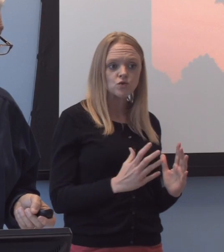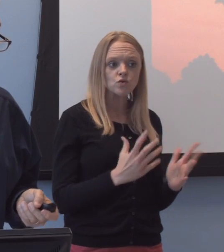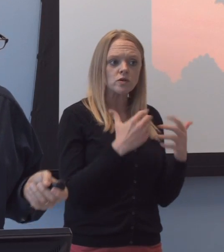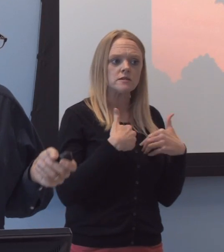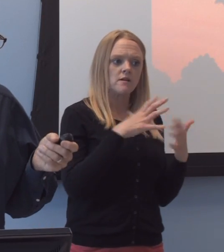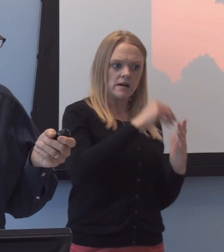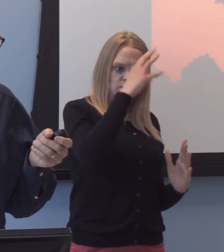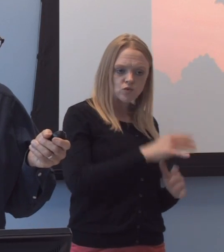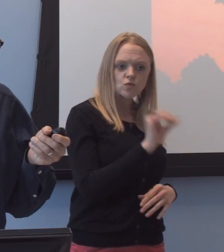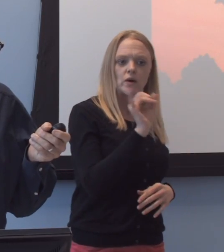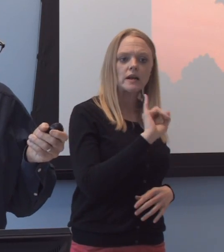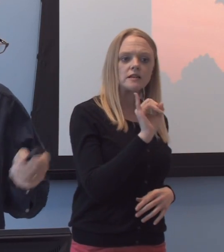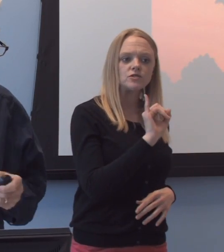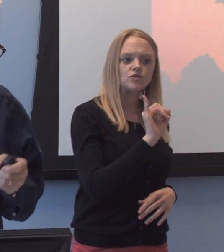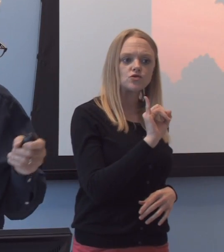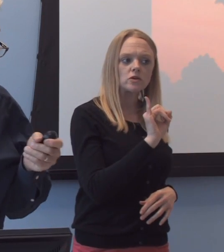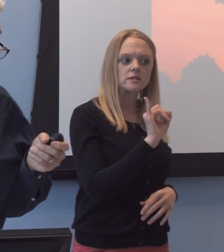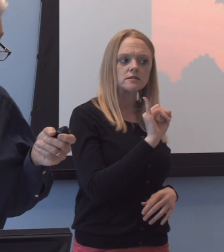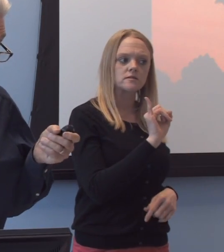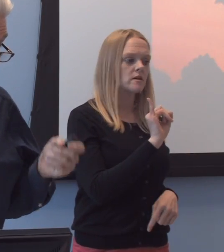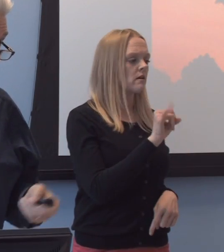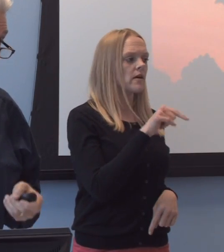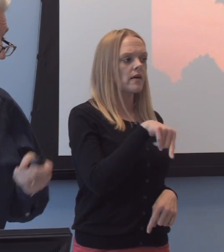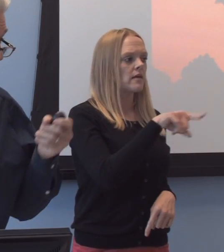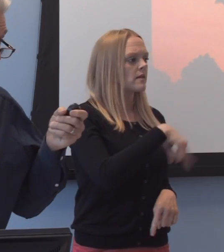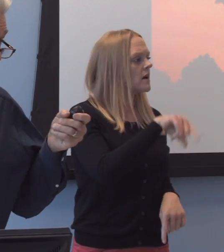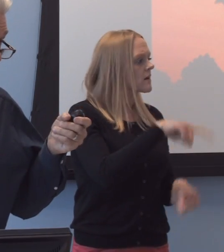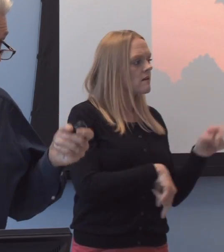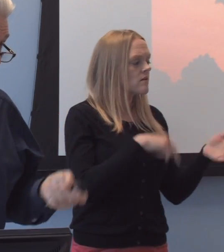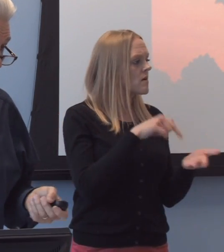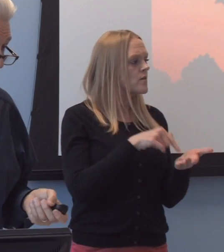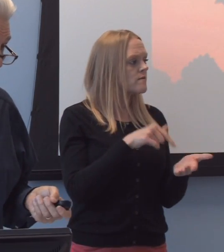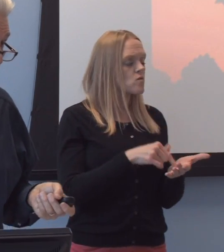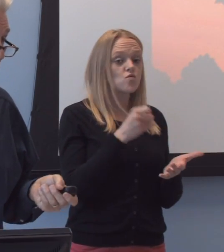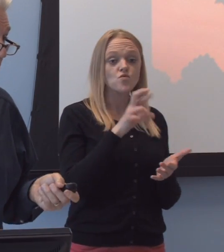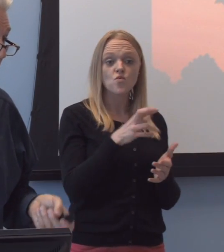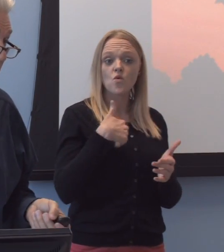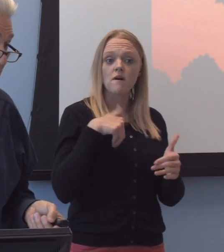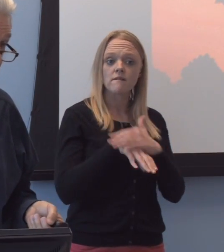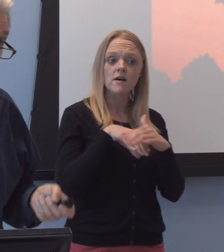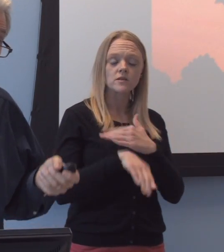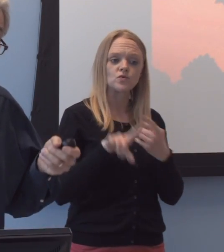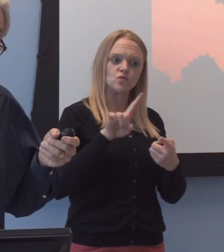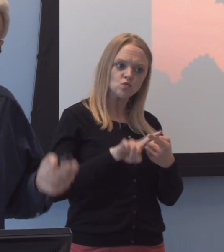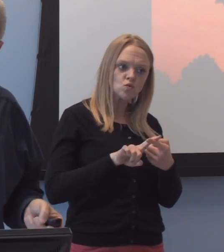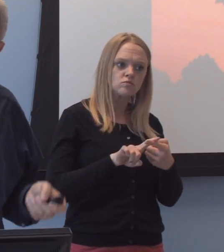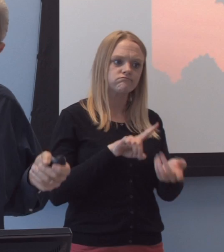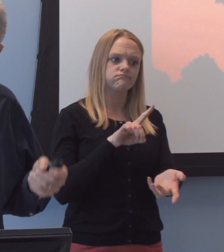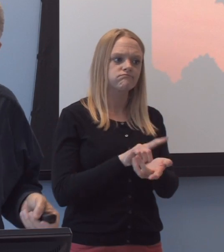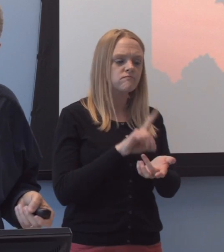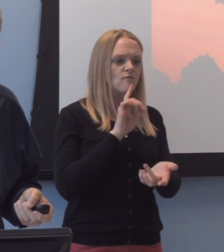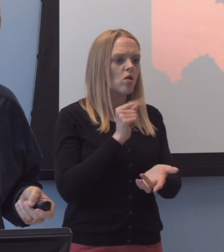uh, can't af-afford or get access to a clinician for therapeutic counseling,